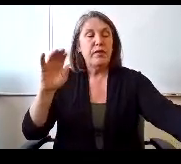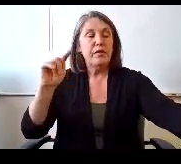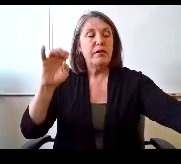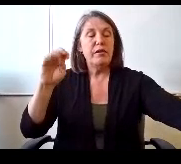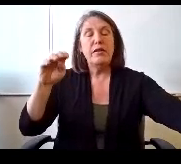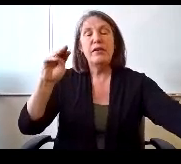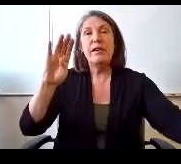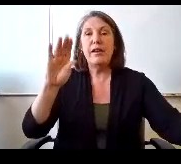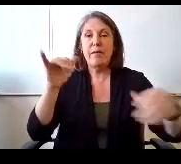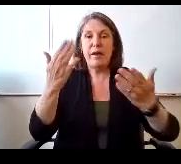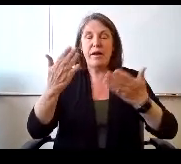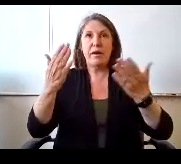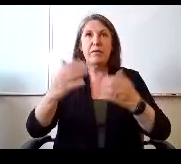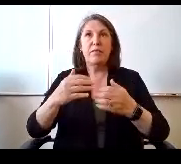This evening will be led by Mr Lavalley.